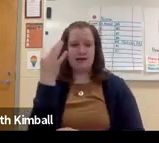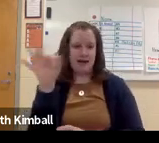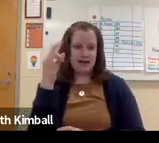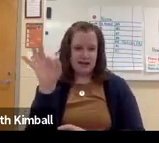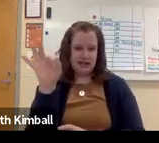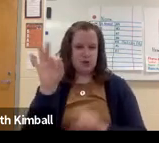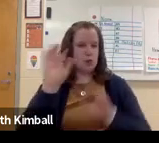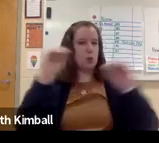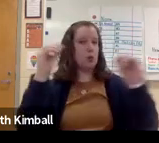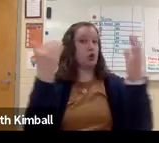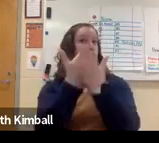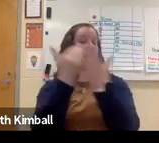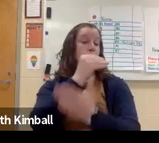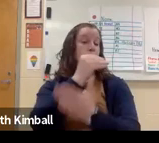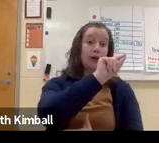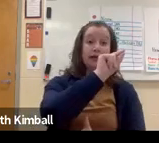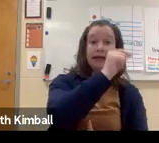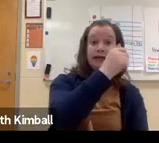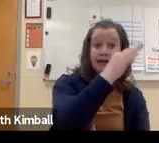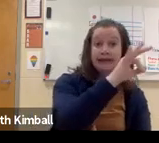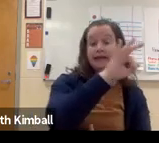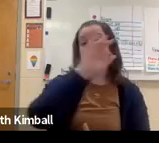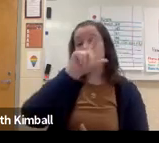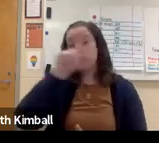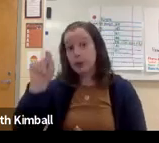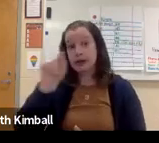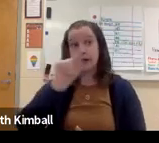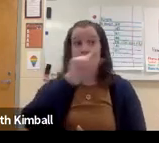That's from the year 2018 to 2019.